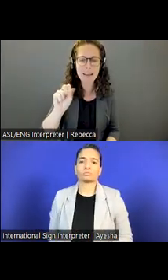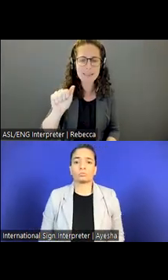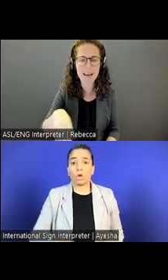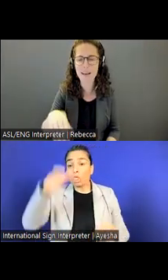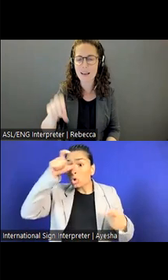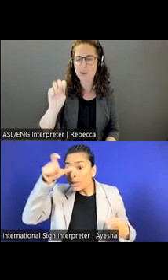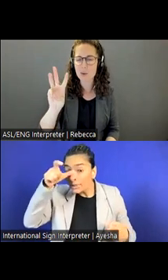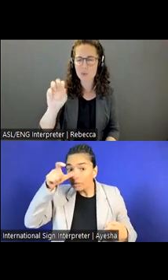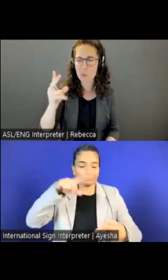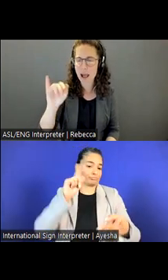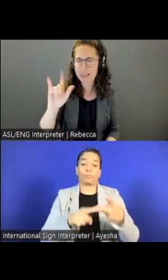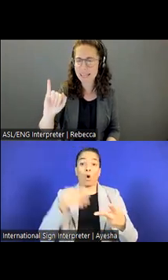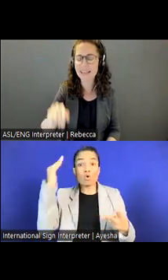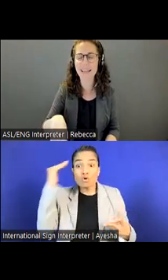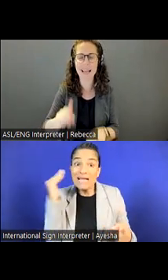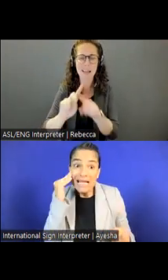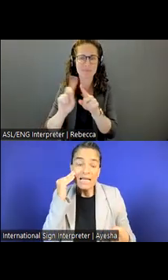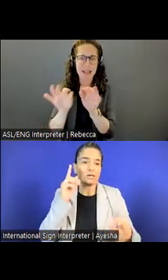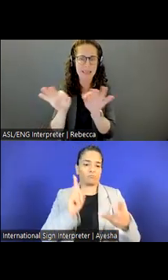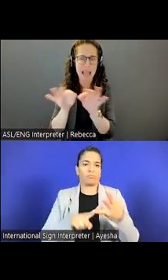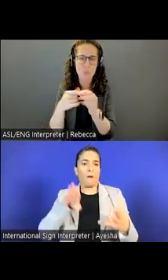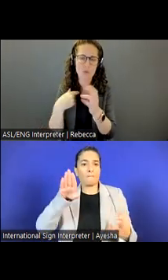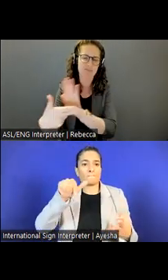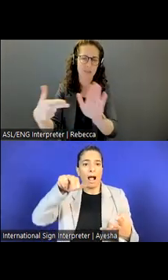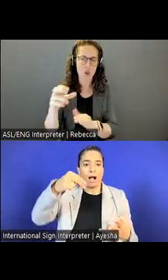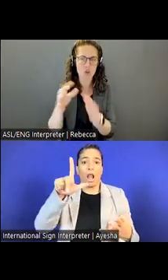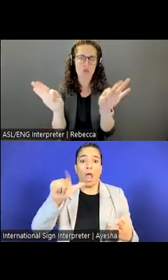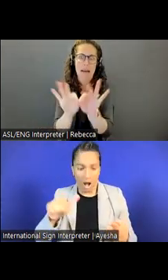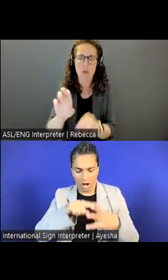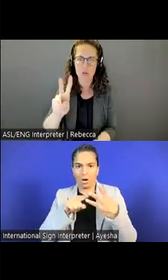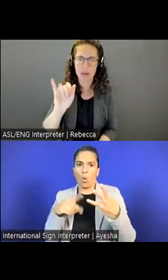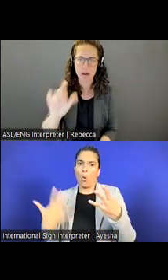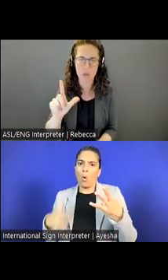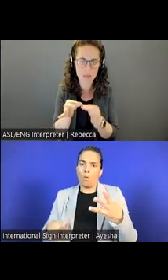a lot of different languages that we work on.